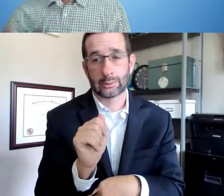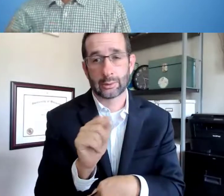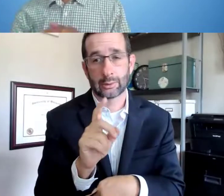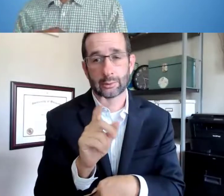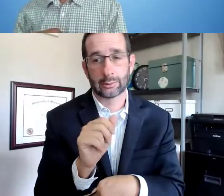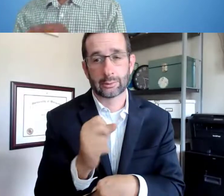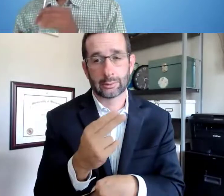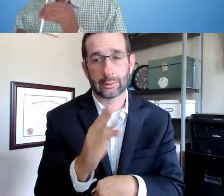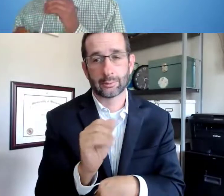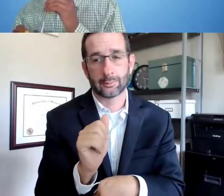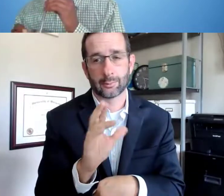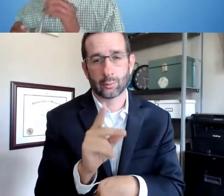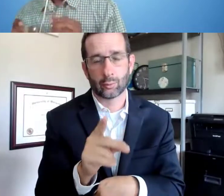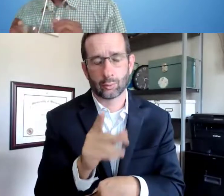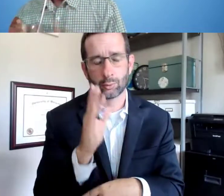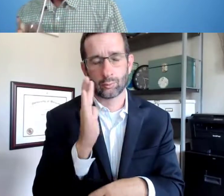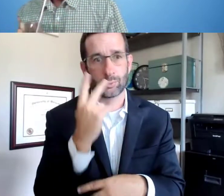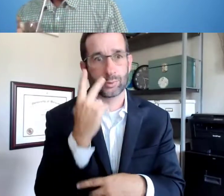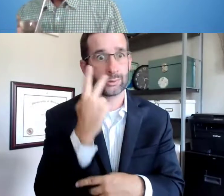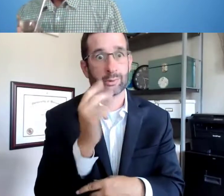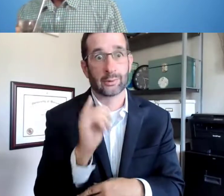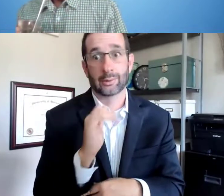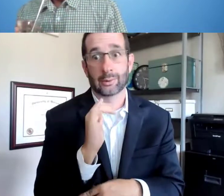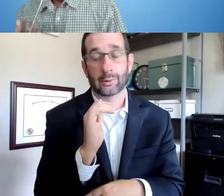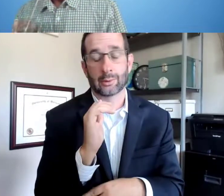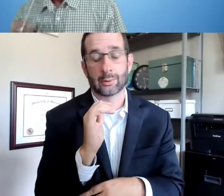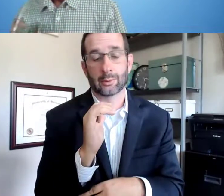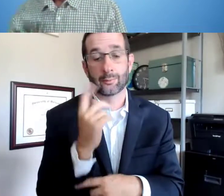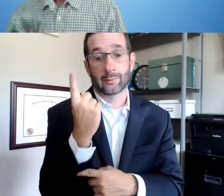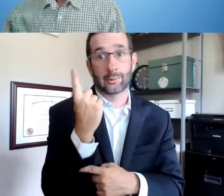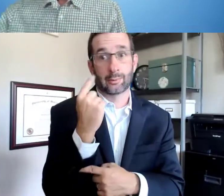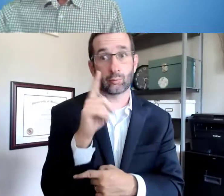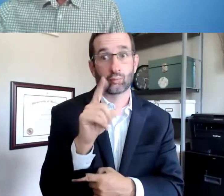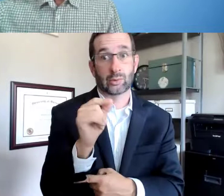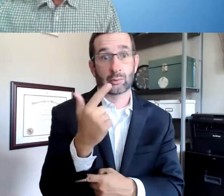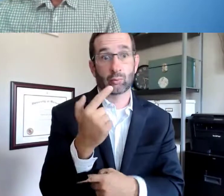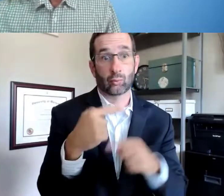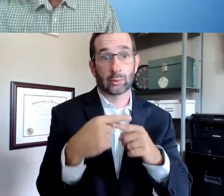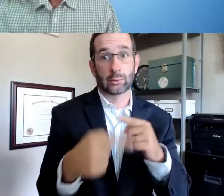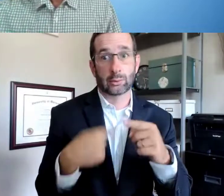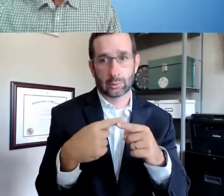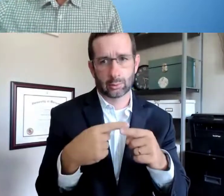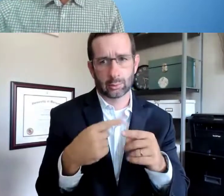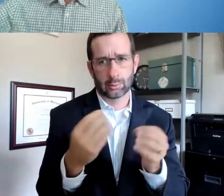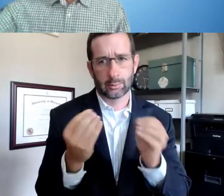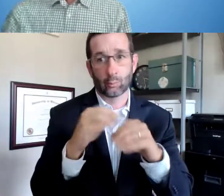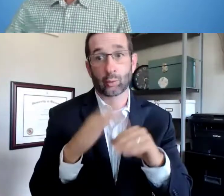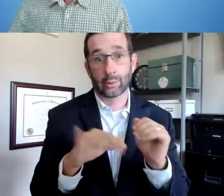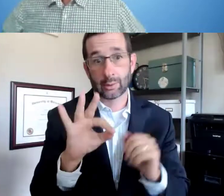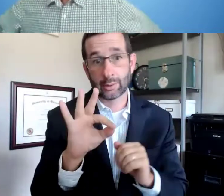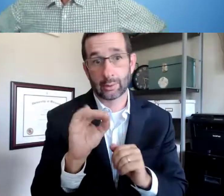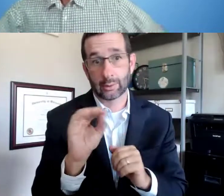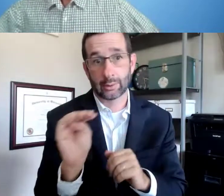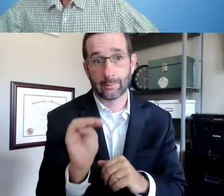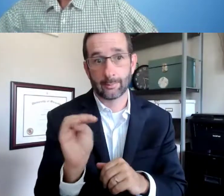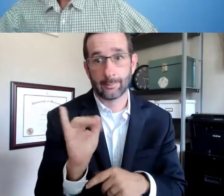If you do look at our Data Dashboard, you will see that last year in that 2021 cycle,